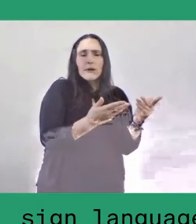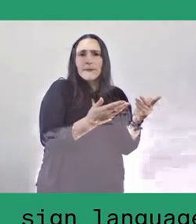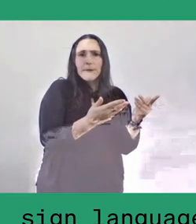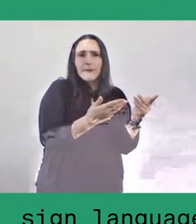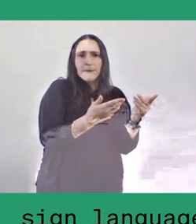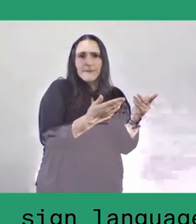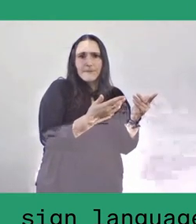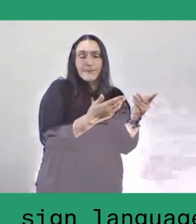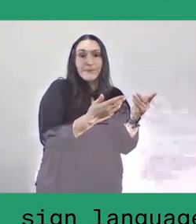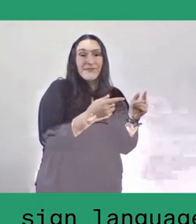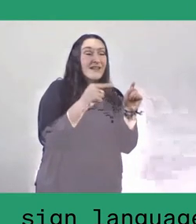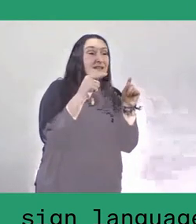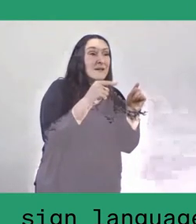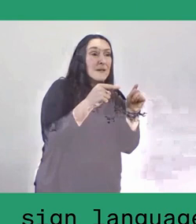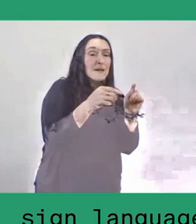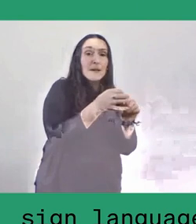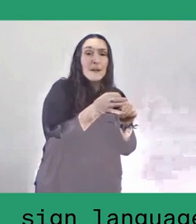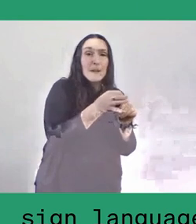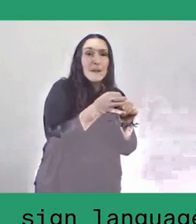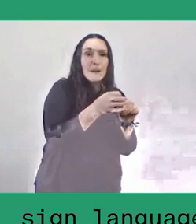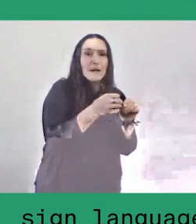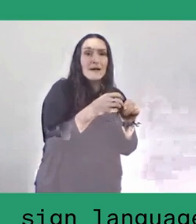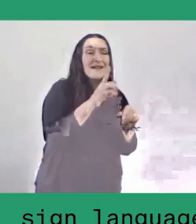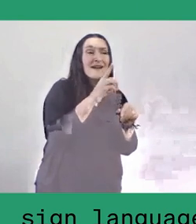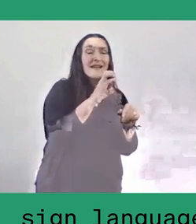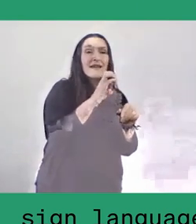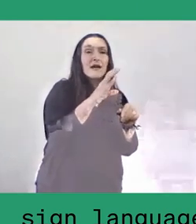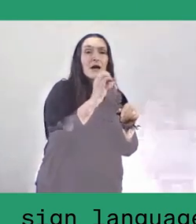Half of the population went as migrant workers to Asian countries,